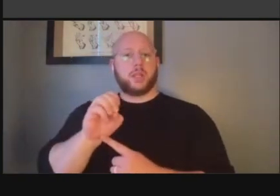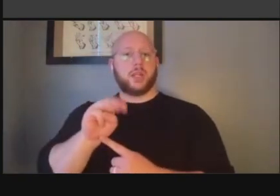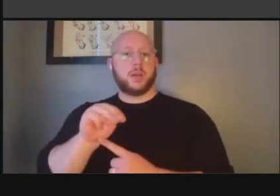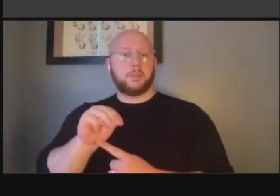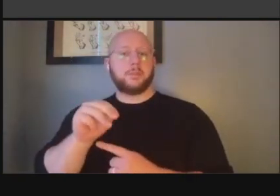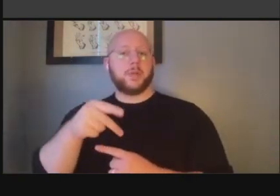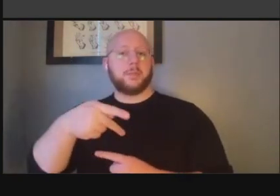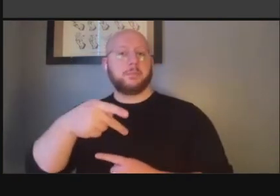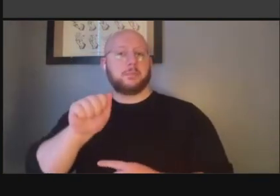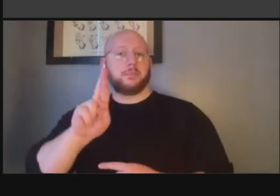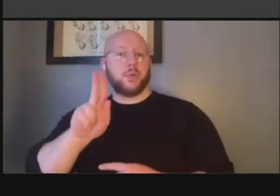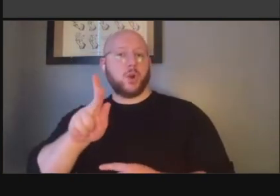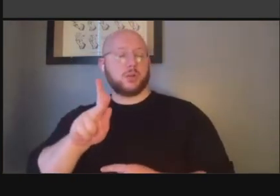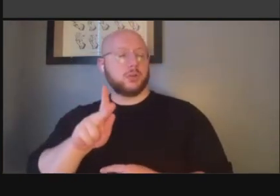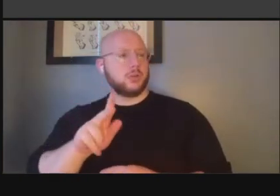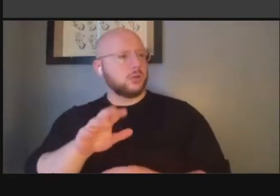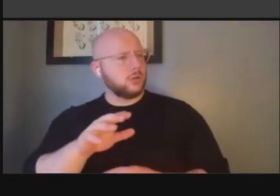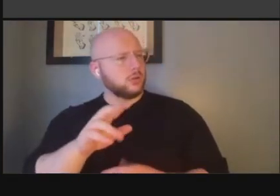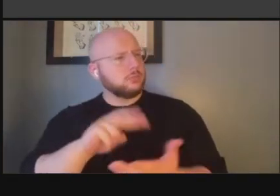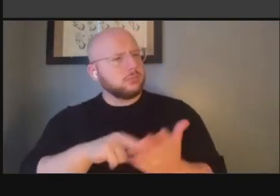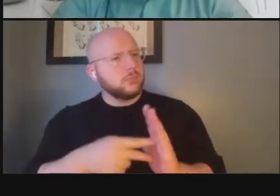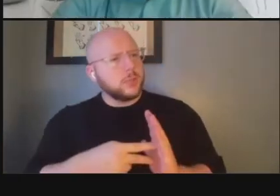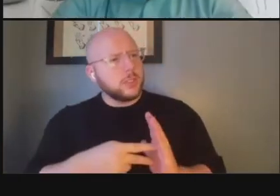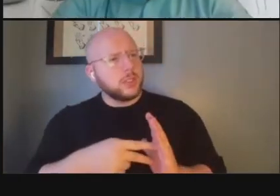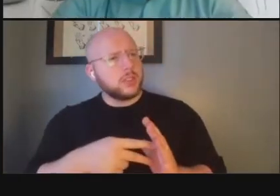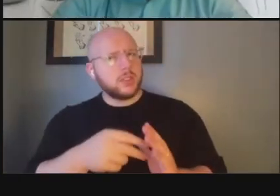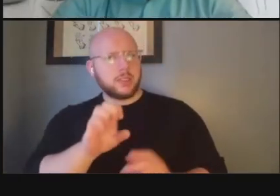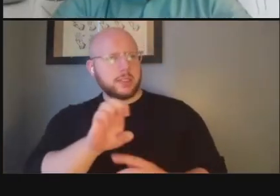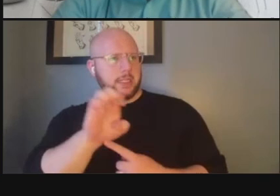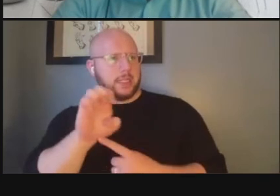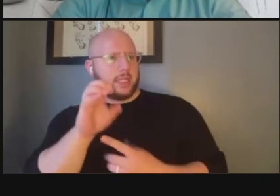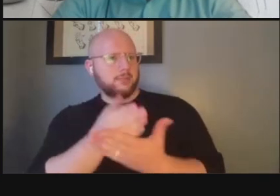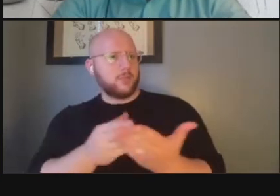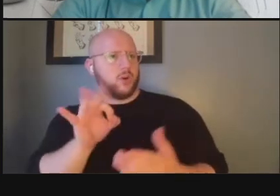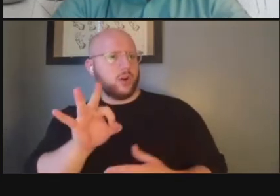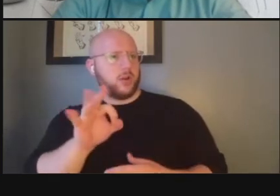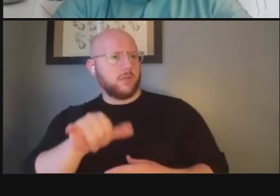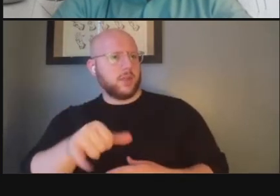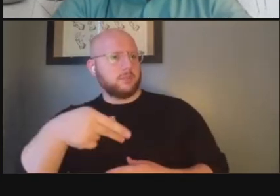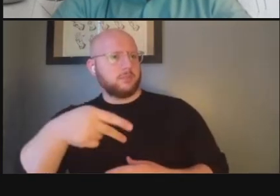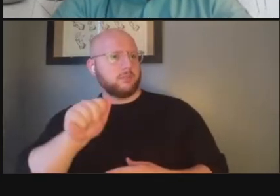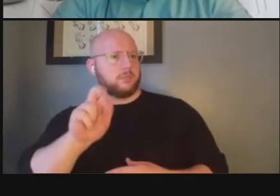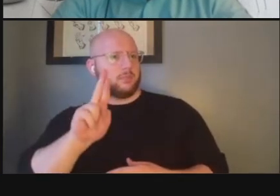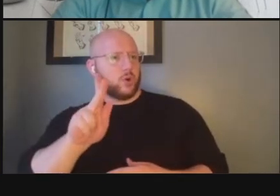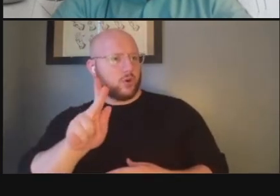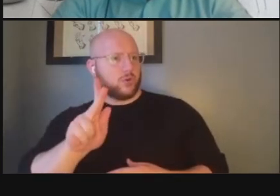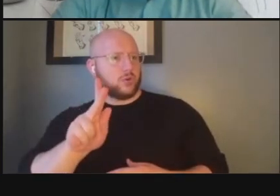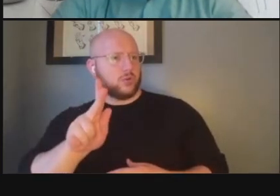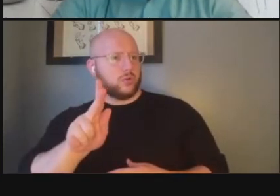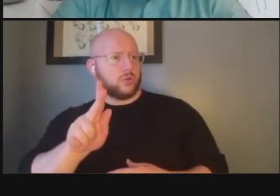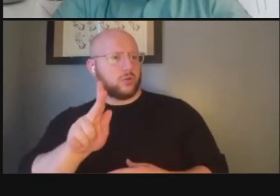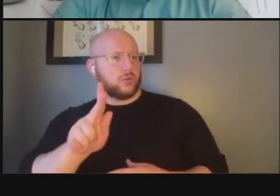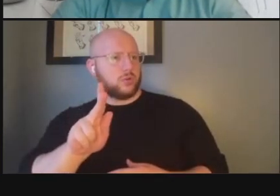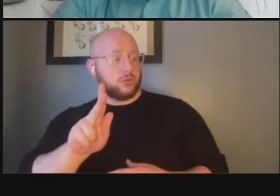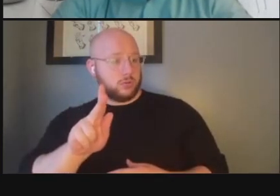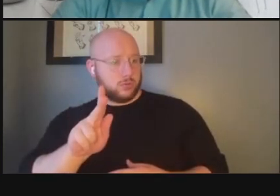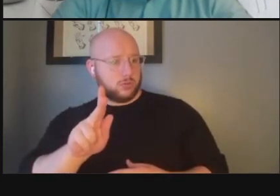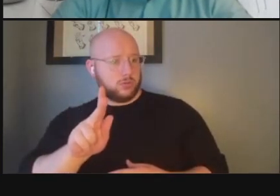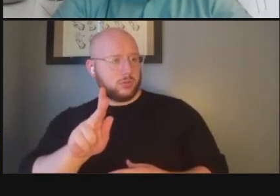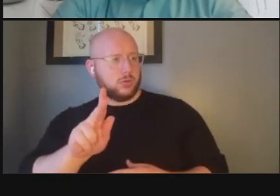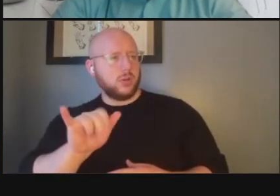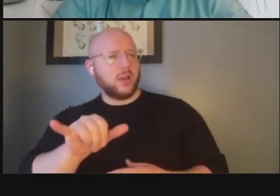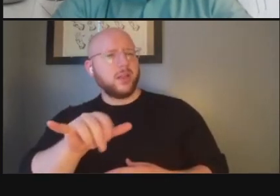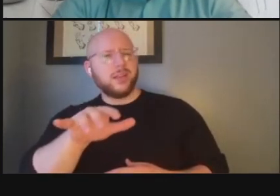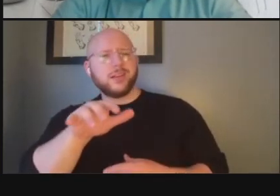um is that referring to the uh the east side of wyndham um the kind of small seating area